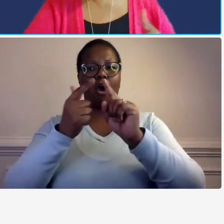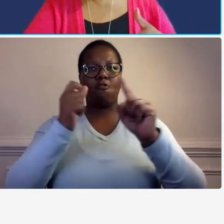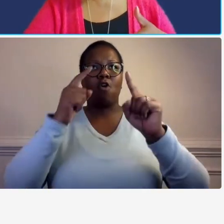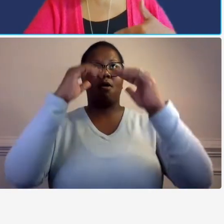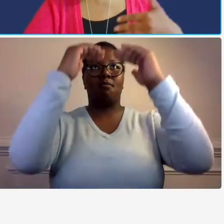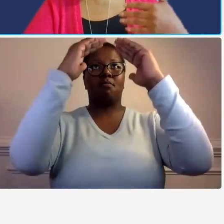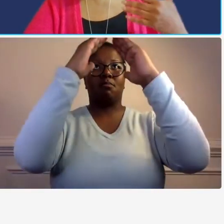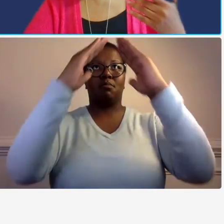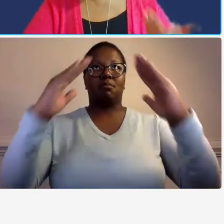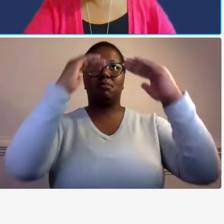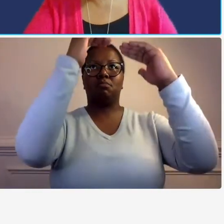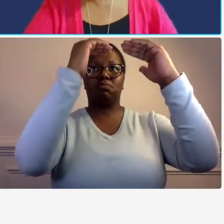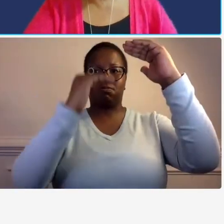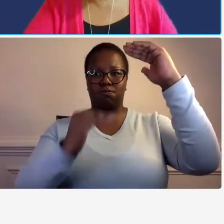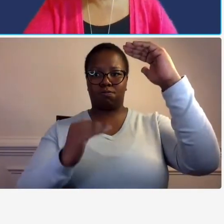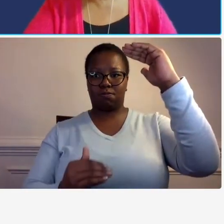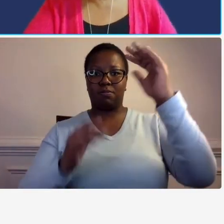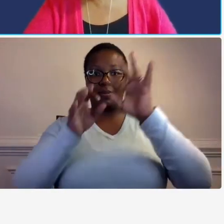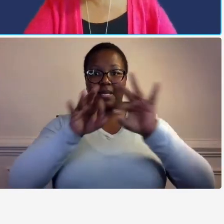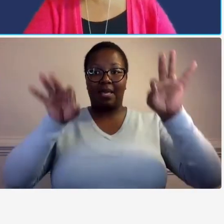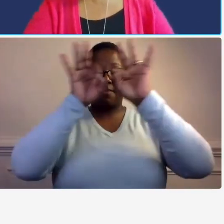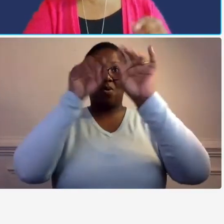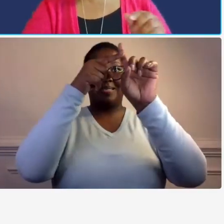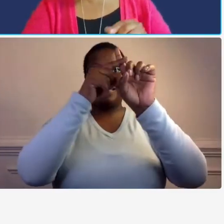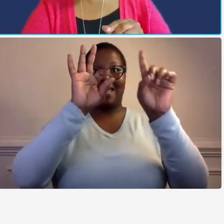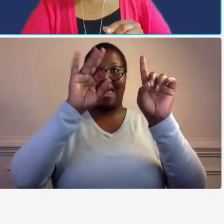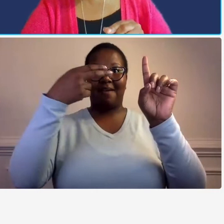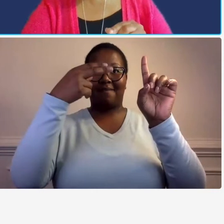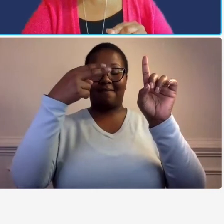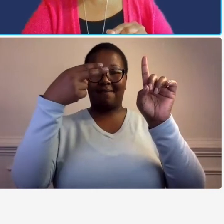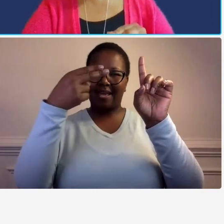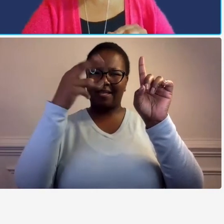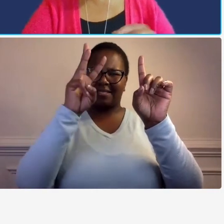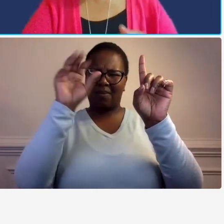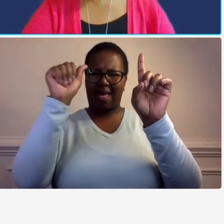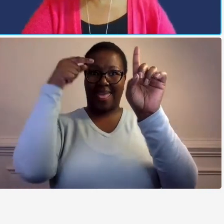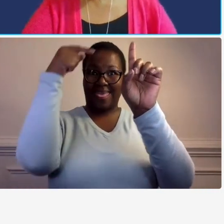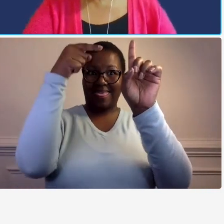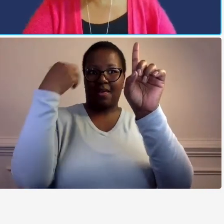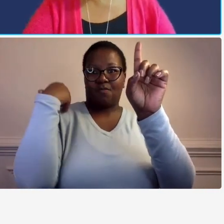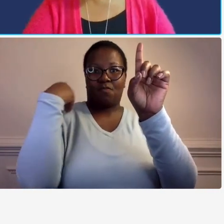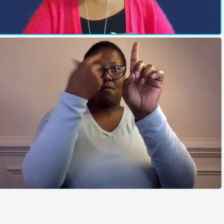rule where the one with the goal makes the rules so there is um there is an exception to that